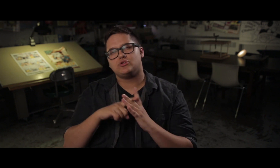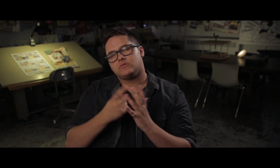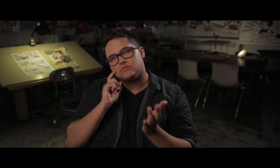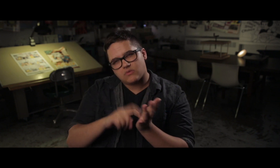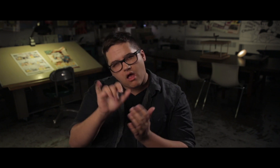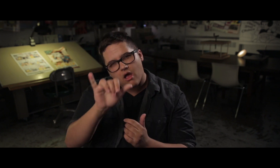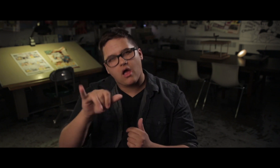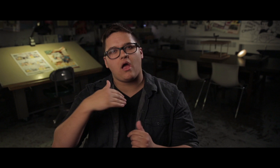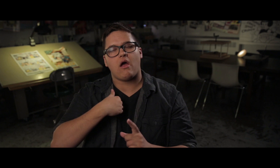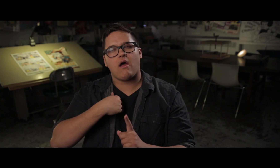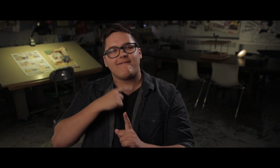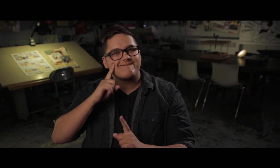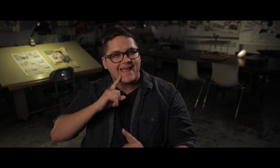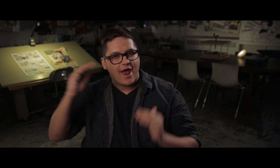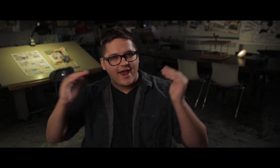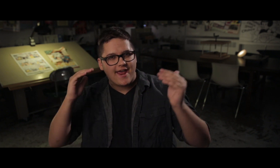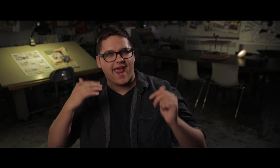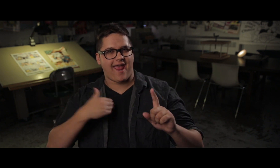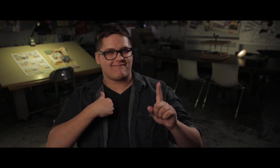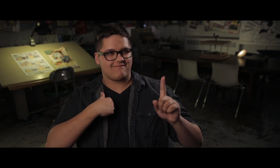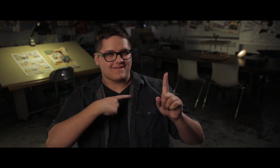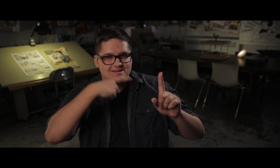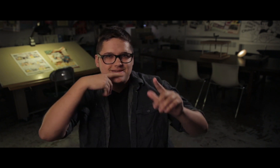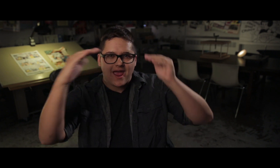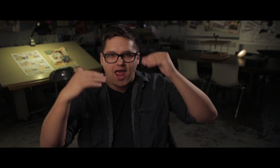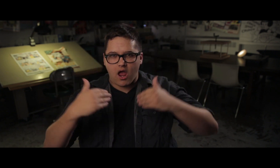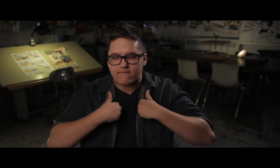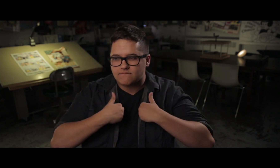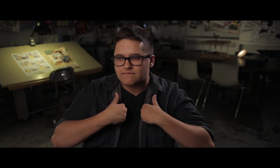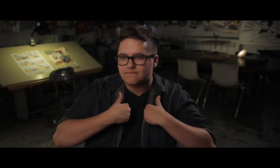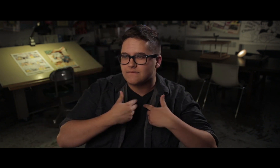that I actually started to notice that there were Deaf adults and hearing adults.